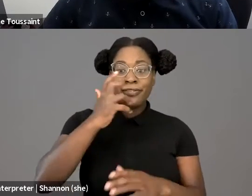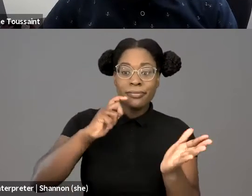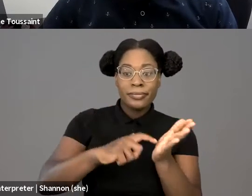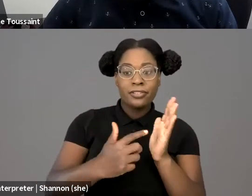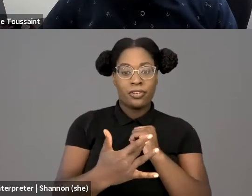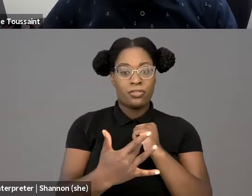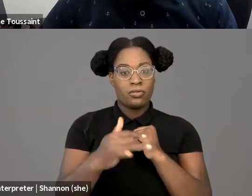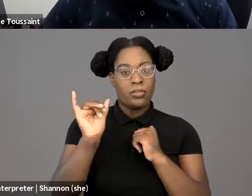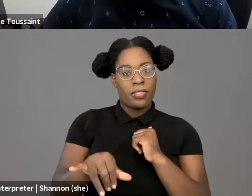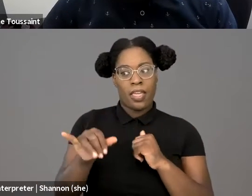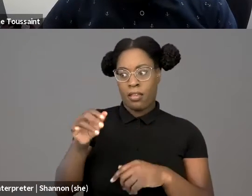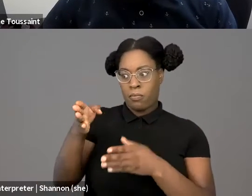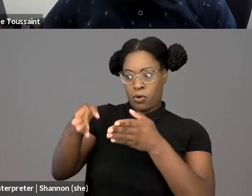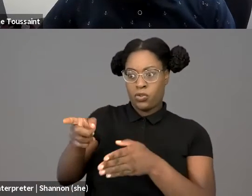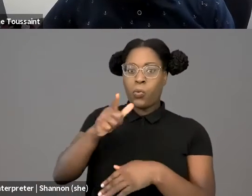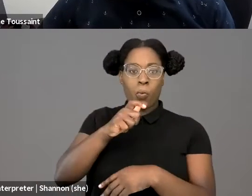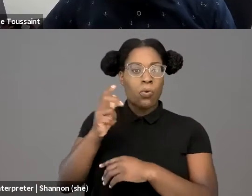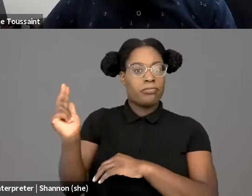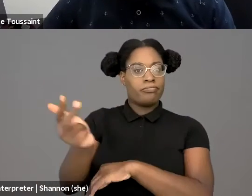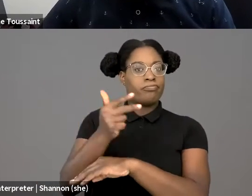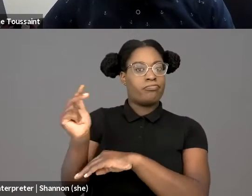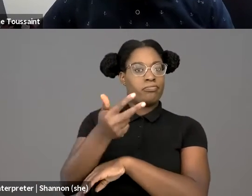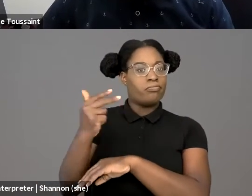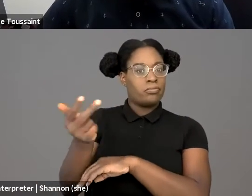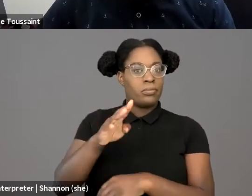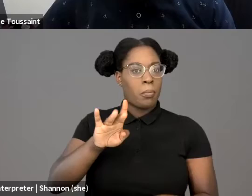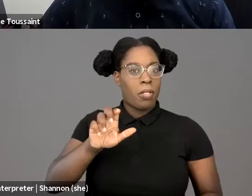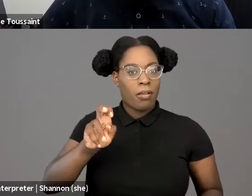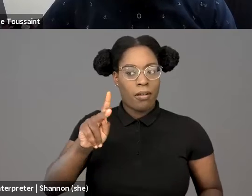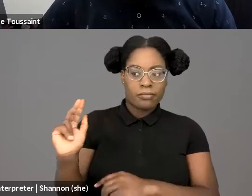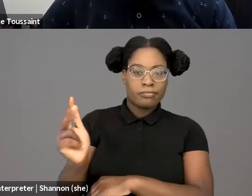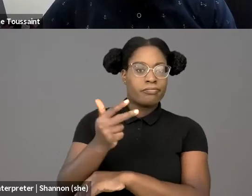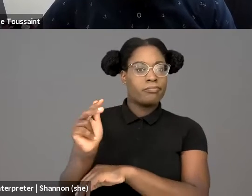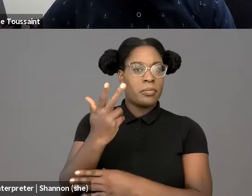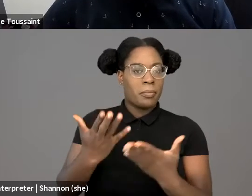in fact works in the neighborhood, and is probably looking for a parking space.